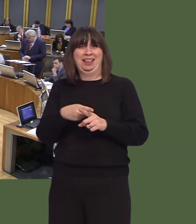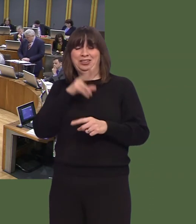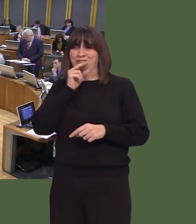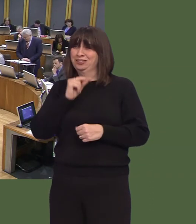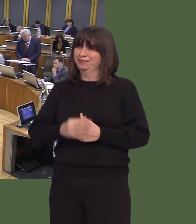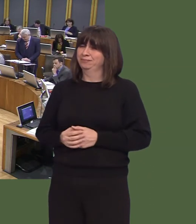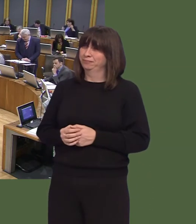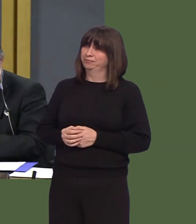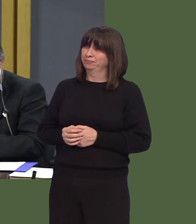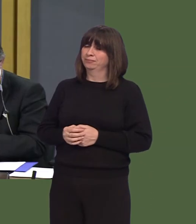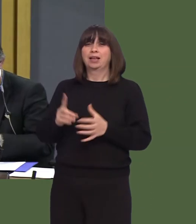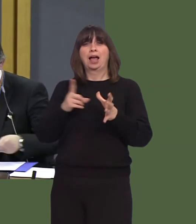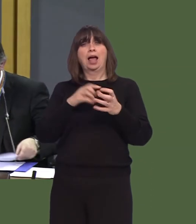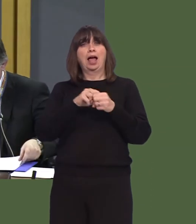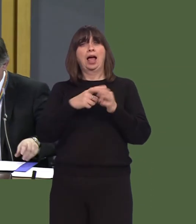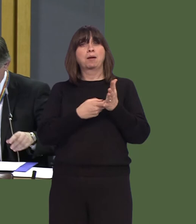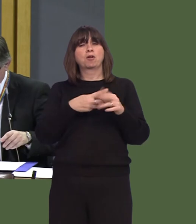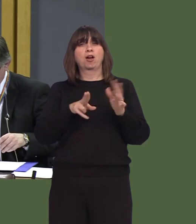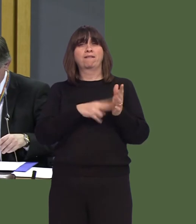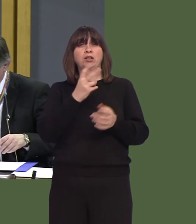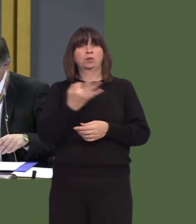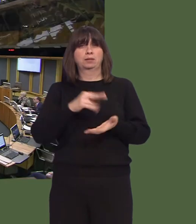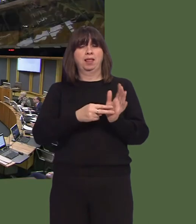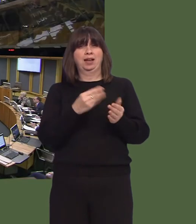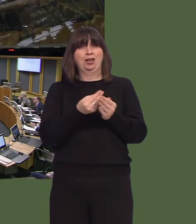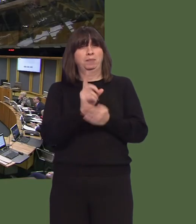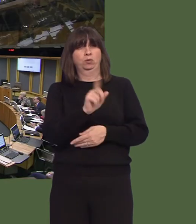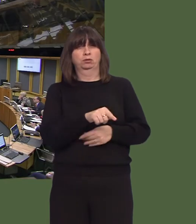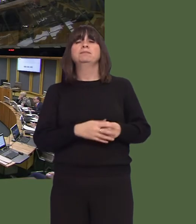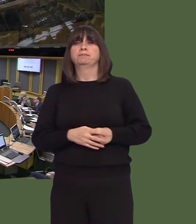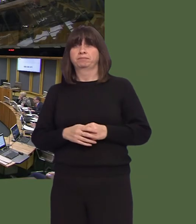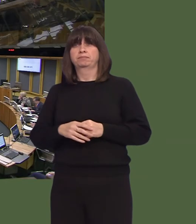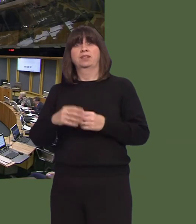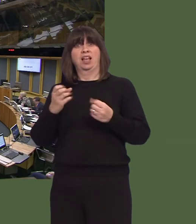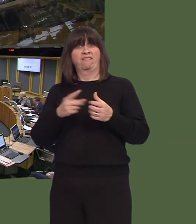Our economic priorities for all parts of Wales, including Aberavon, are set out in the 'Prosperity for All' economic action plan.